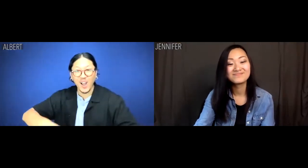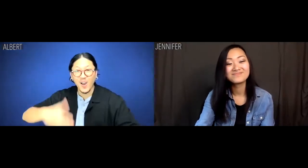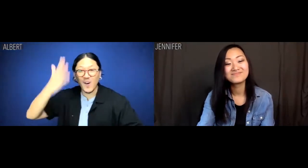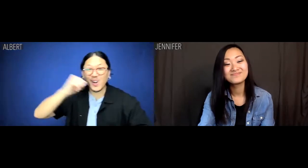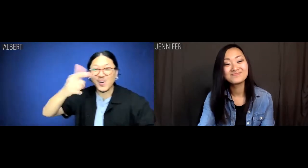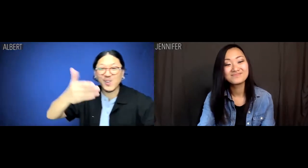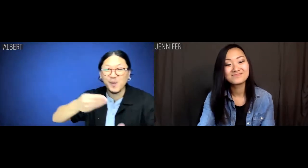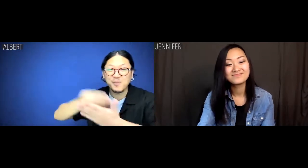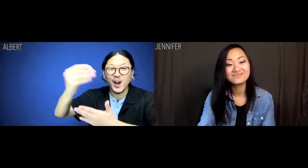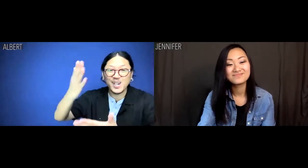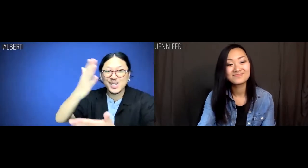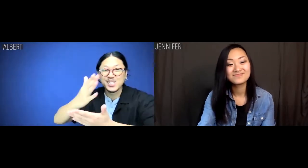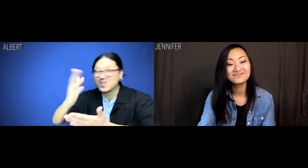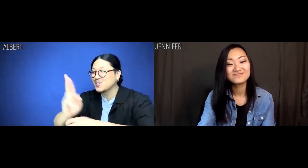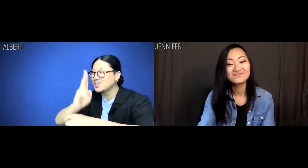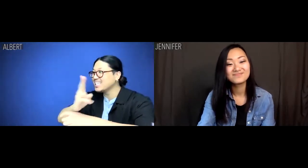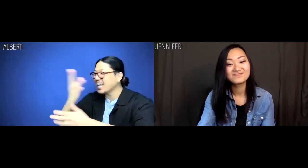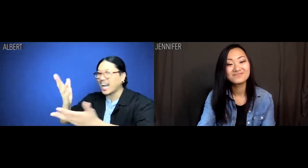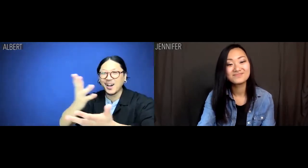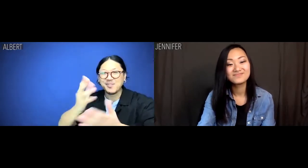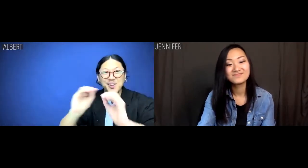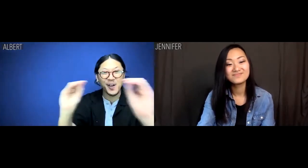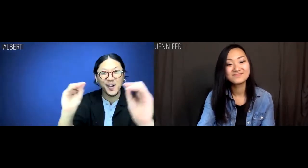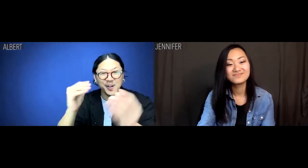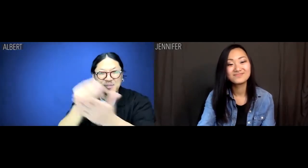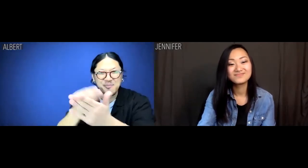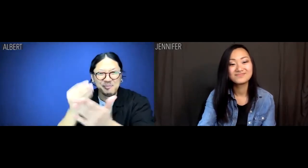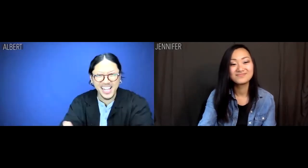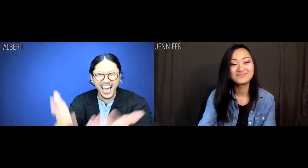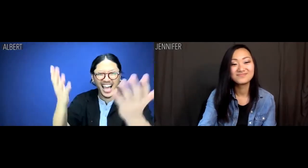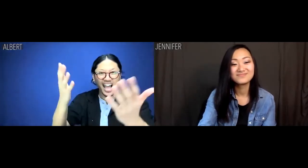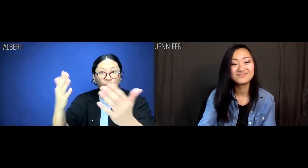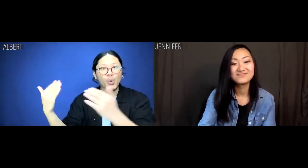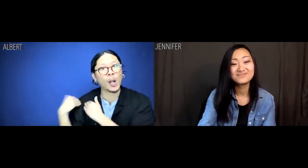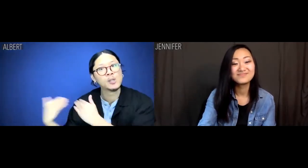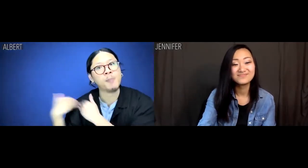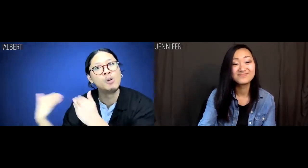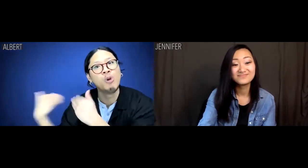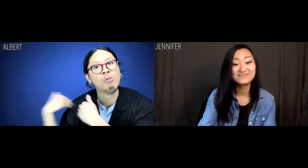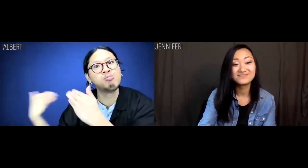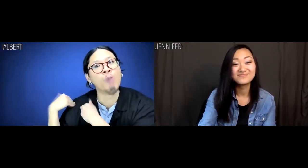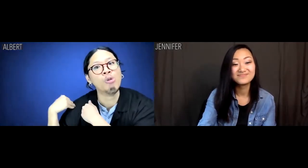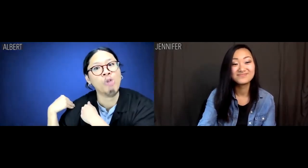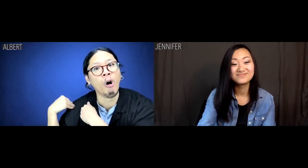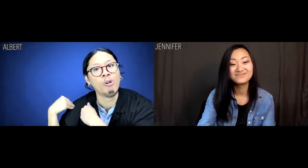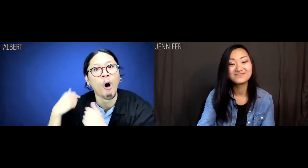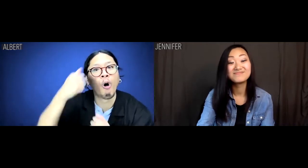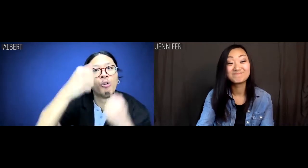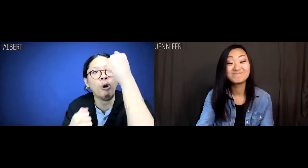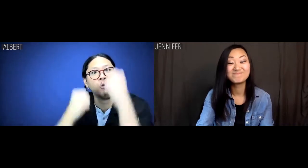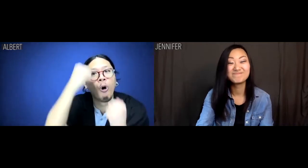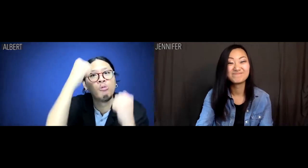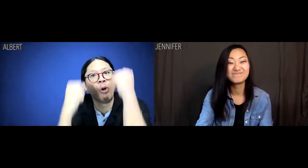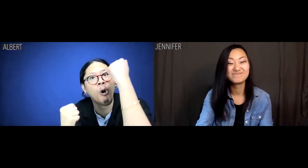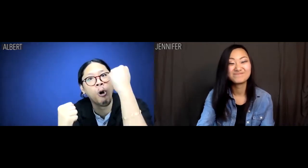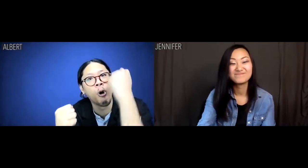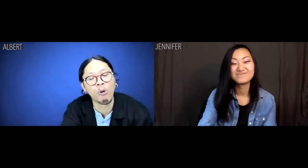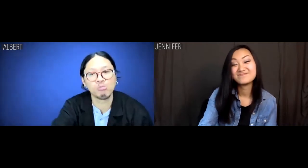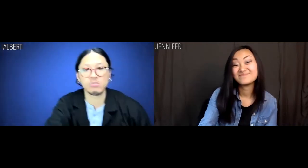Why don't you buy some using your nonexistent allowance. Responsibility! Fuh fuh fuh."